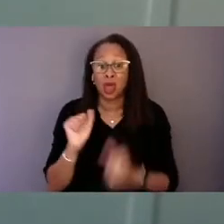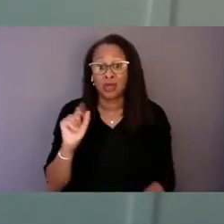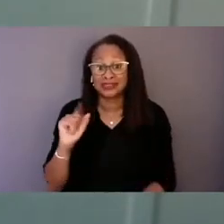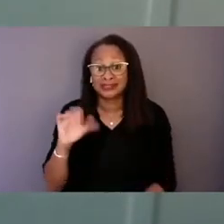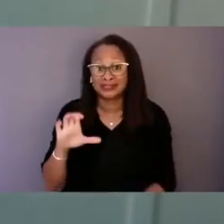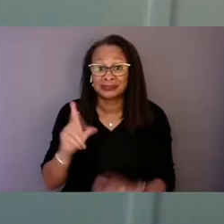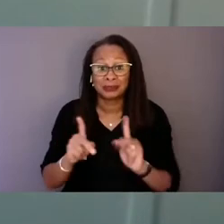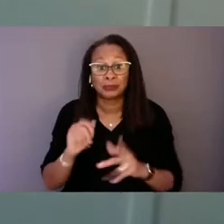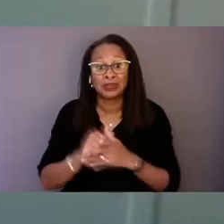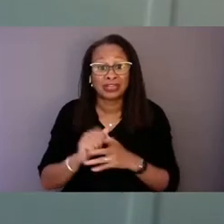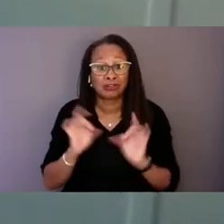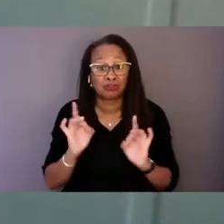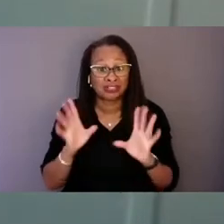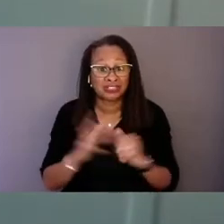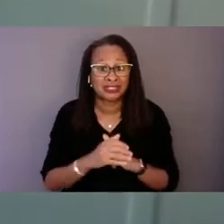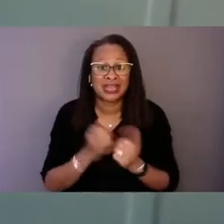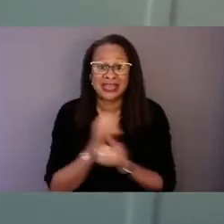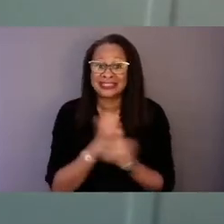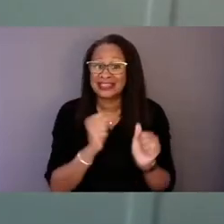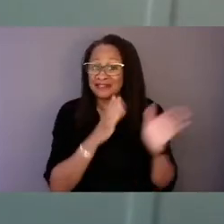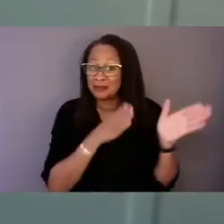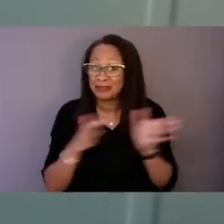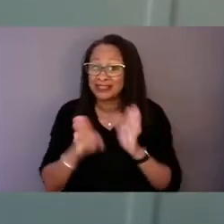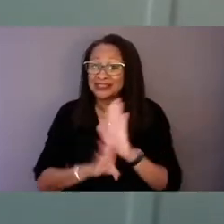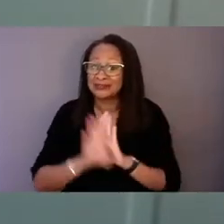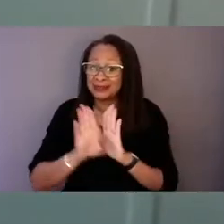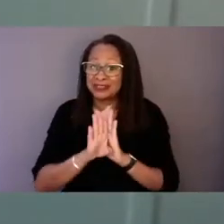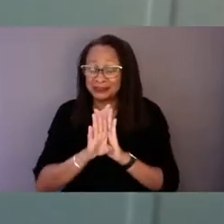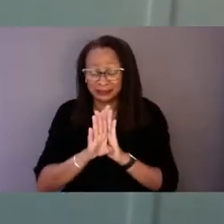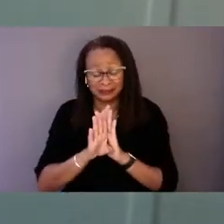safety plans developed specifically for autistic brains,